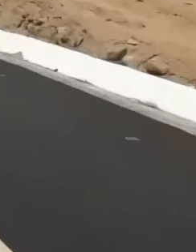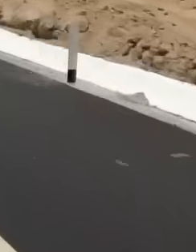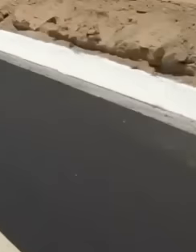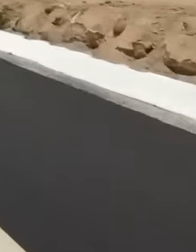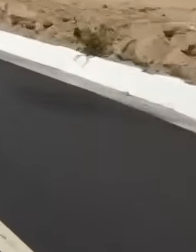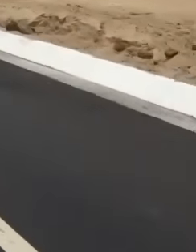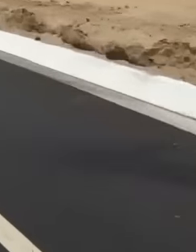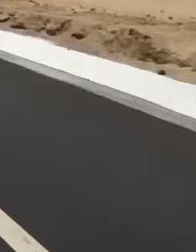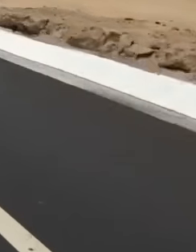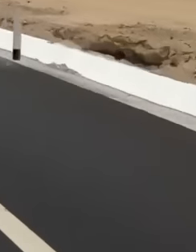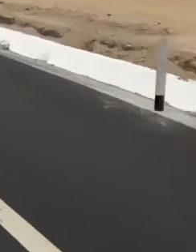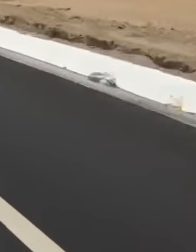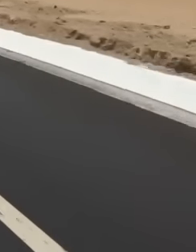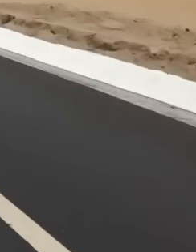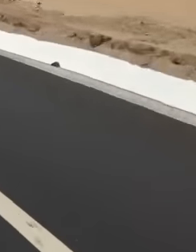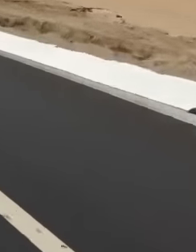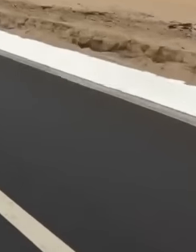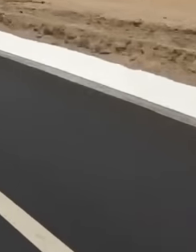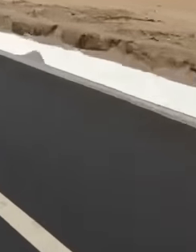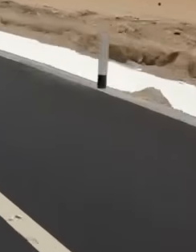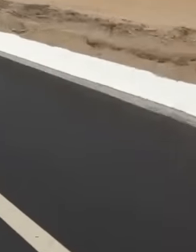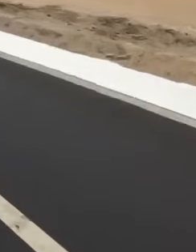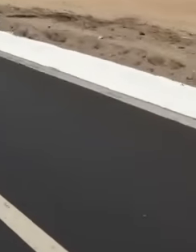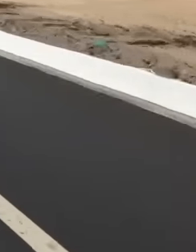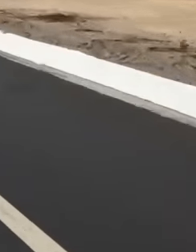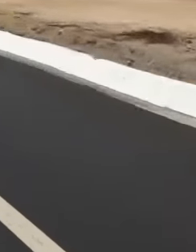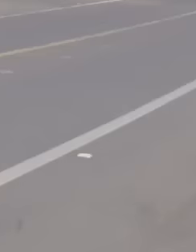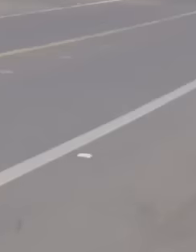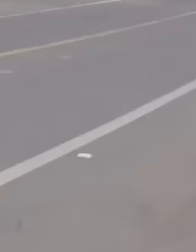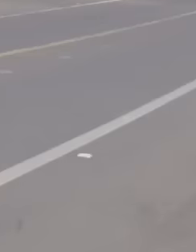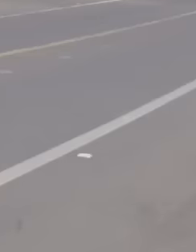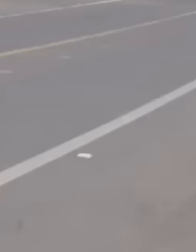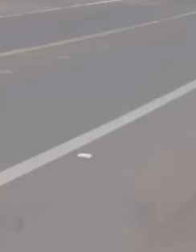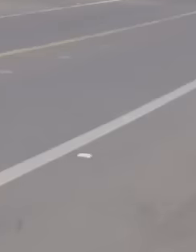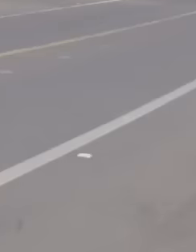of the region with the intermodal connection and the reduction of time in moving from one place